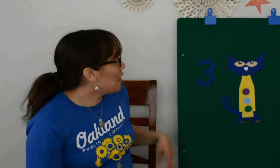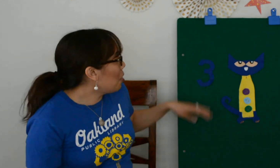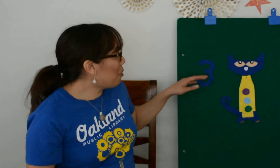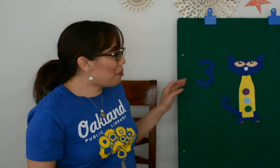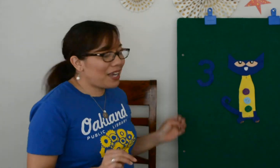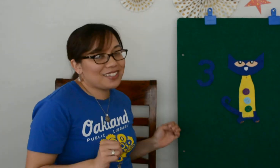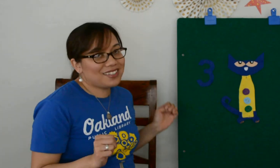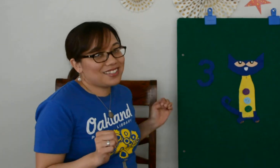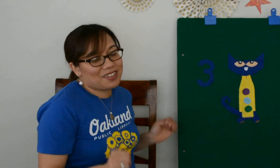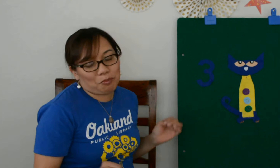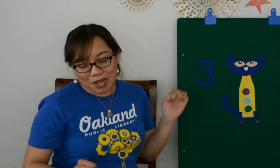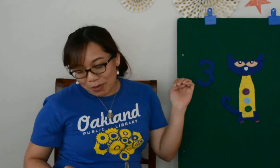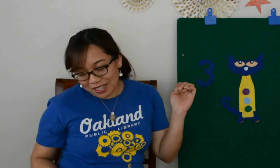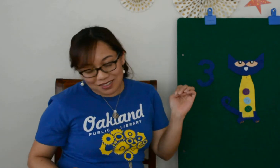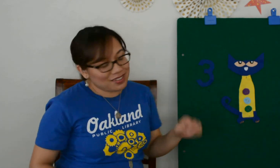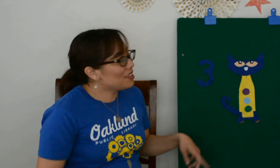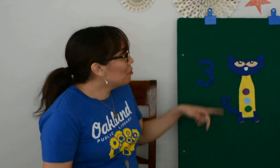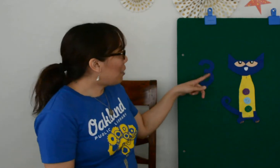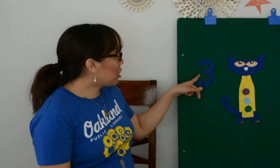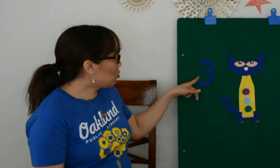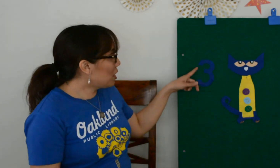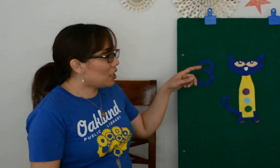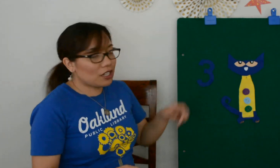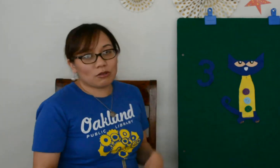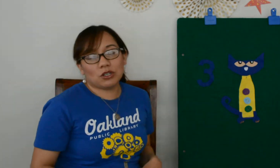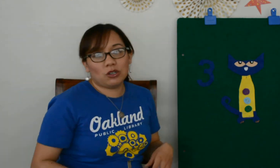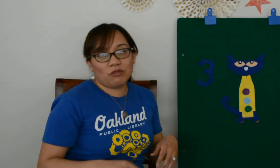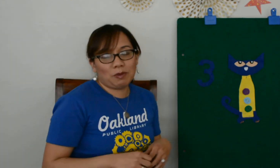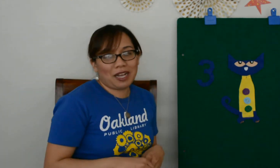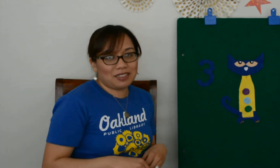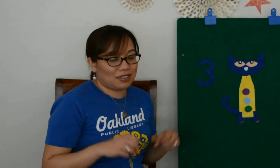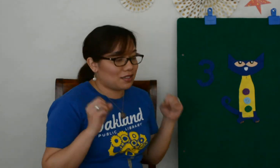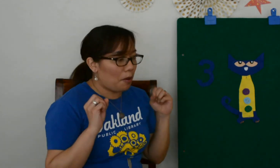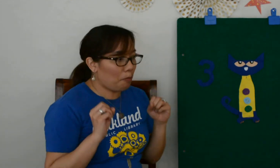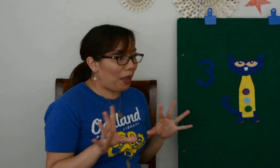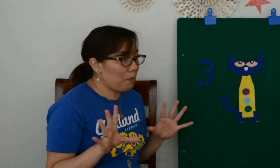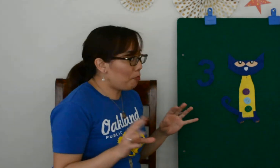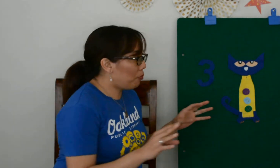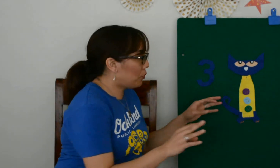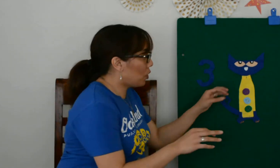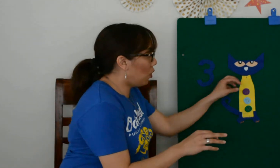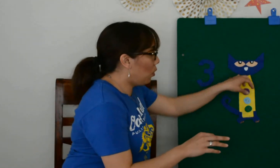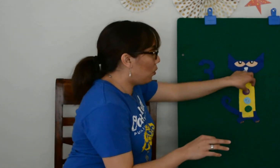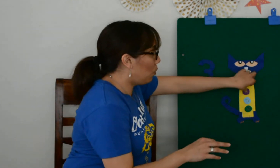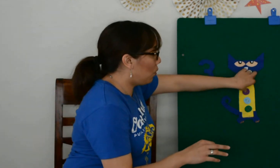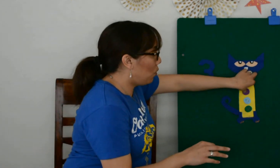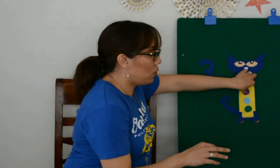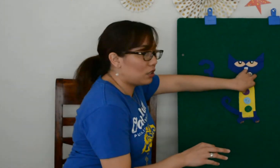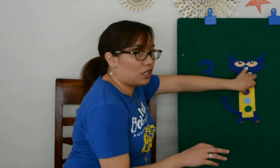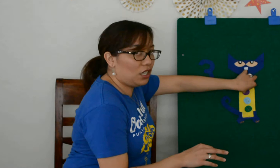My buttons, my buttons, my three groovy buttons.” POP! Oh-ohhh!